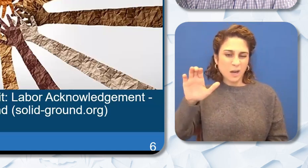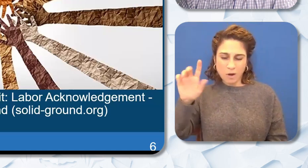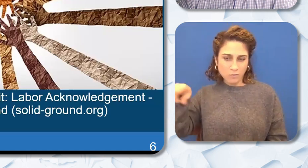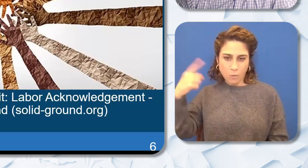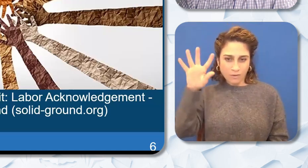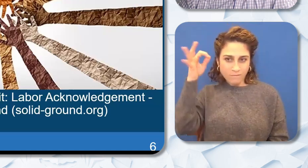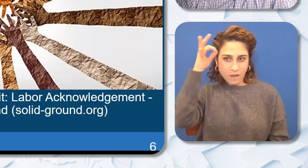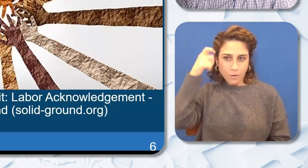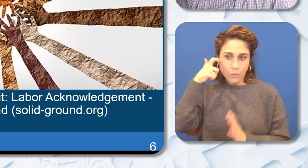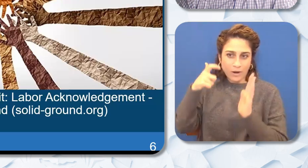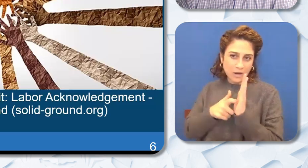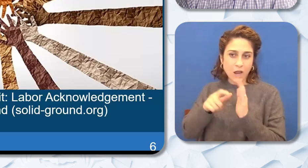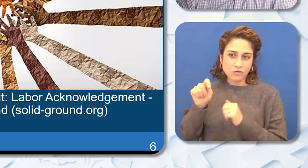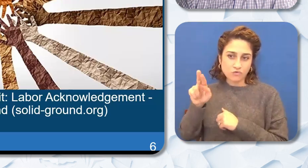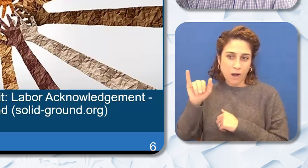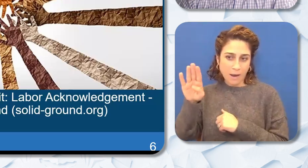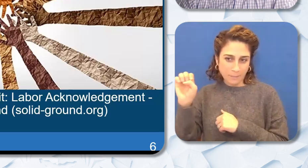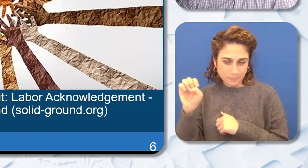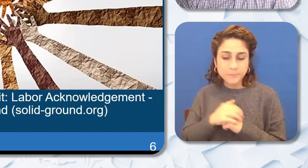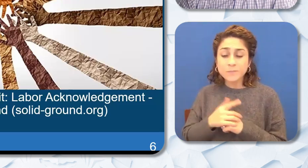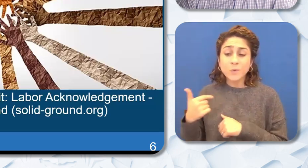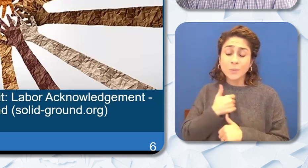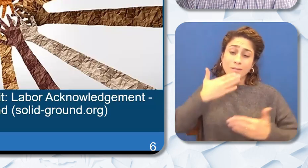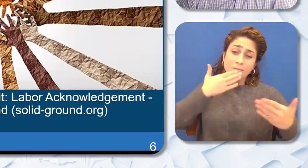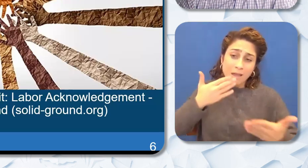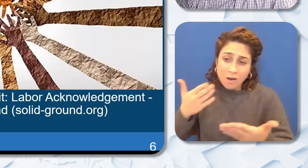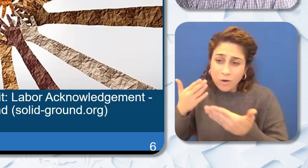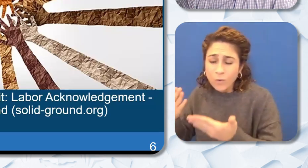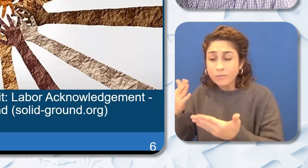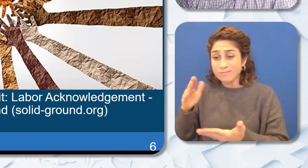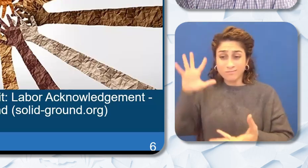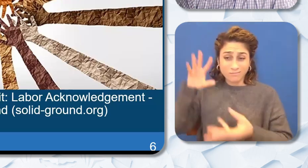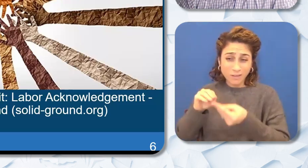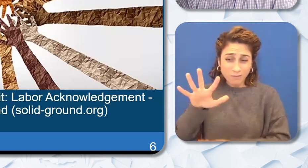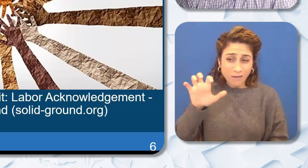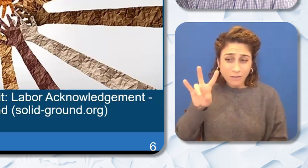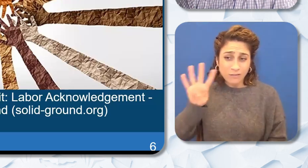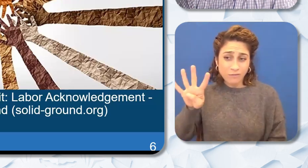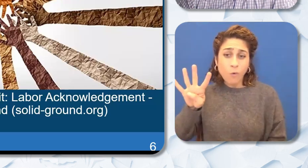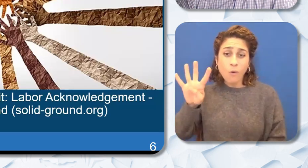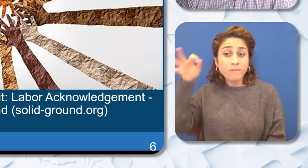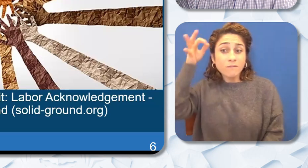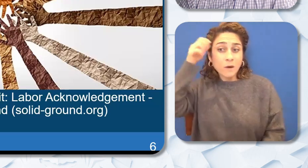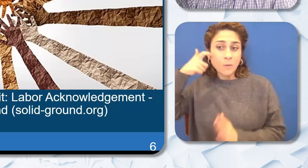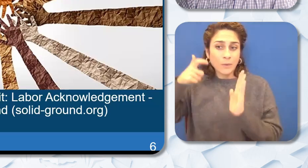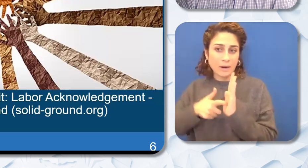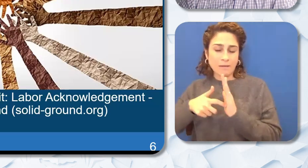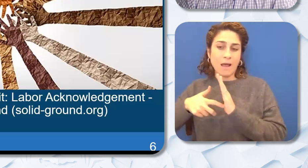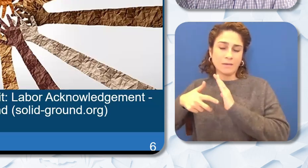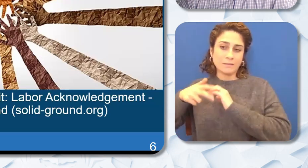recognized tribe. We give thanks to all 574 federally recognized nations. We acknowledge